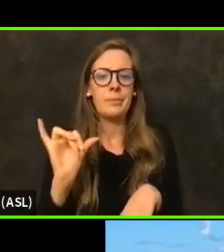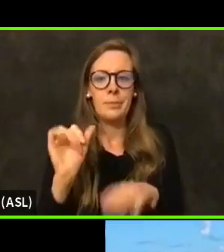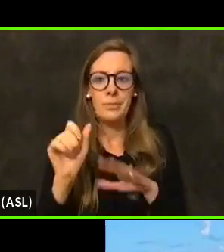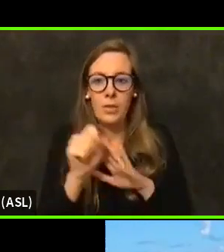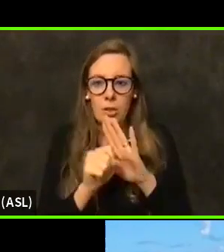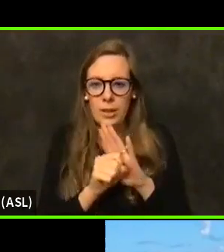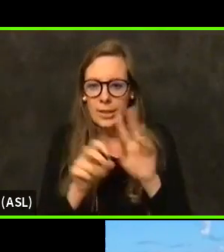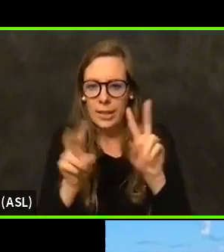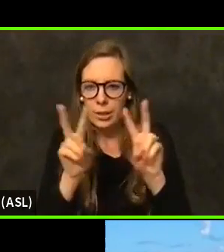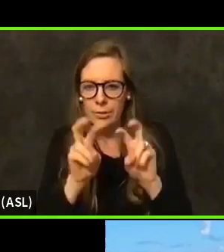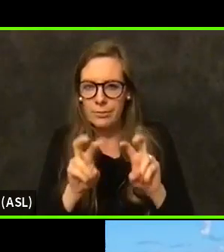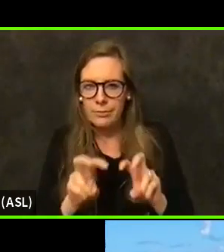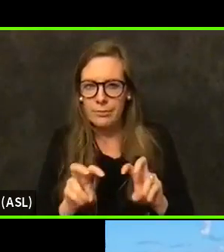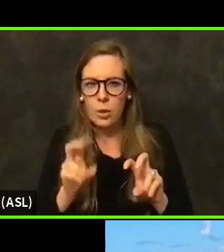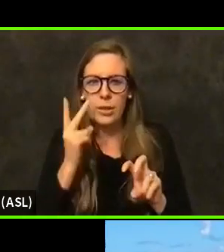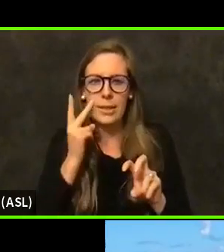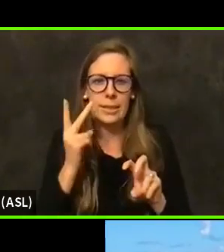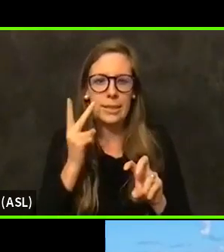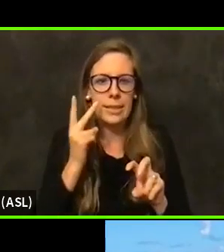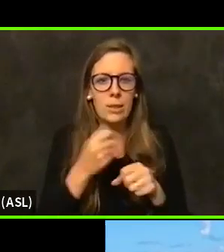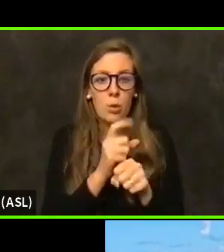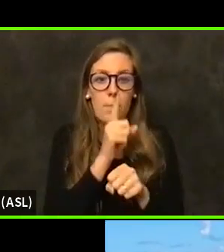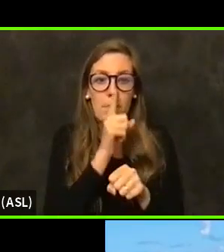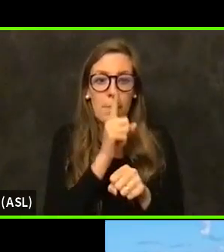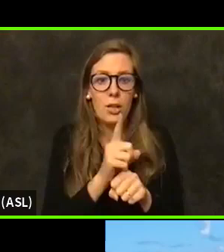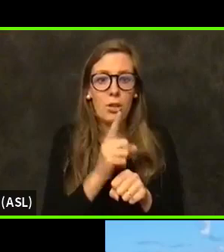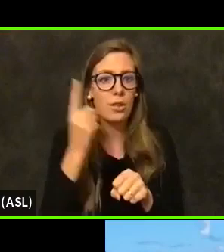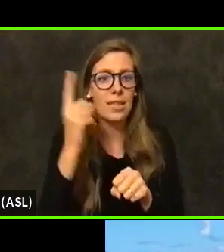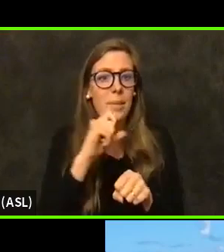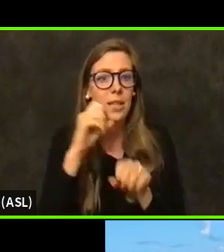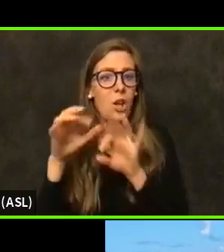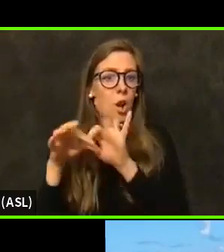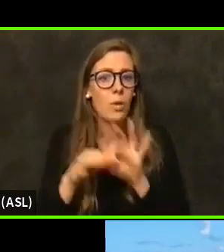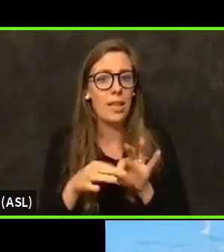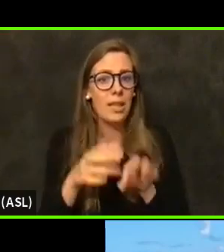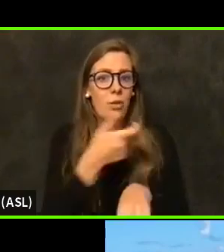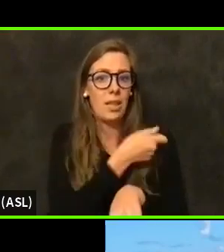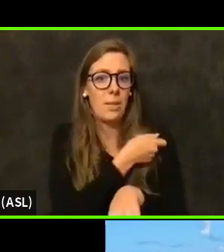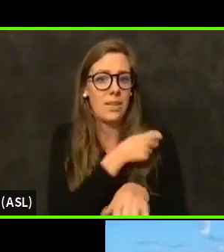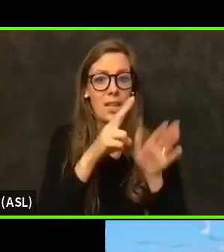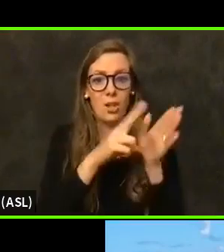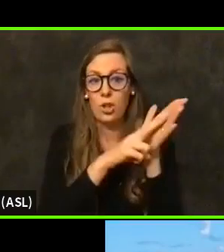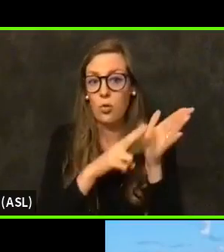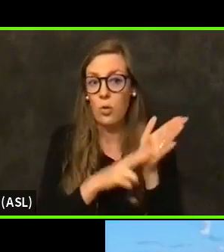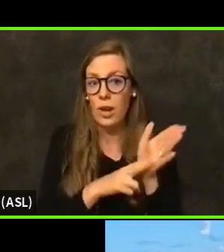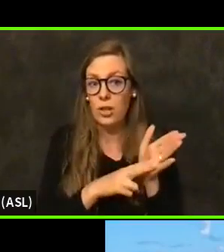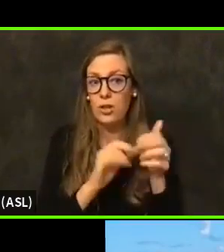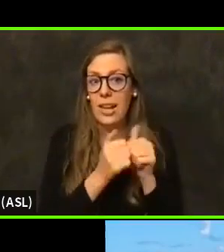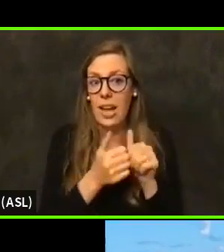look into that to make sure that it isn't something to do with the immunization registry and the way that it's in taking data.